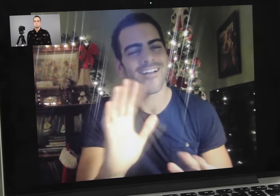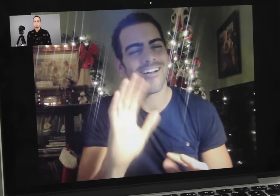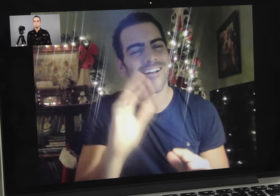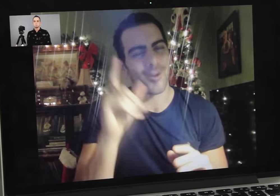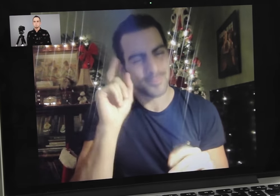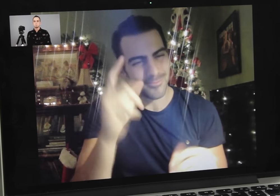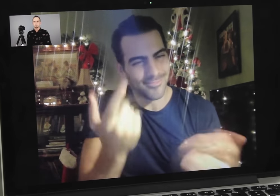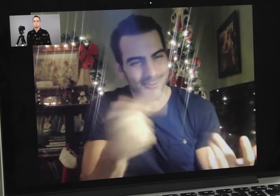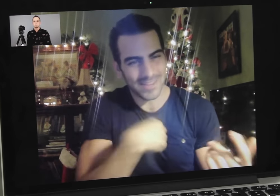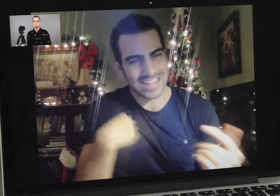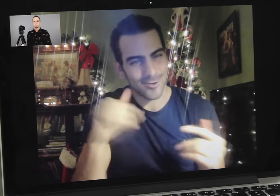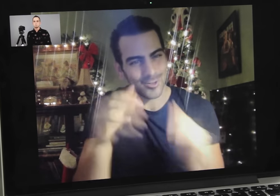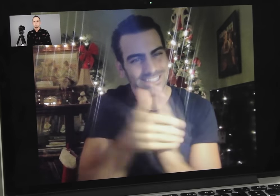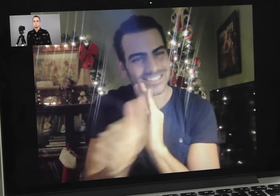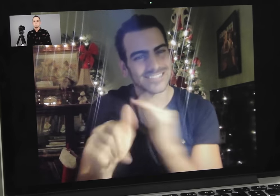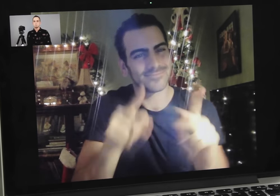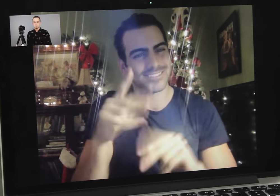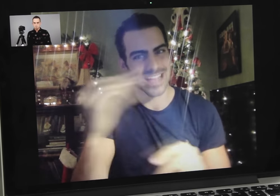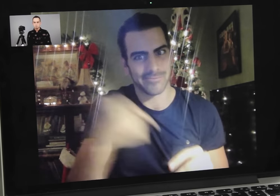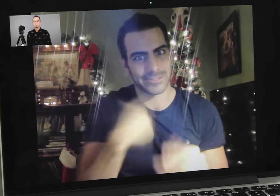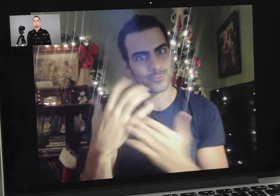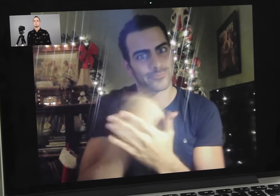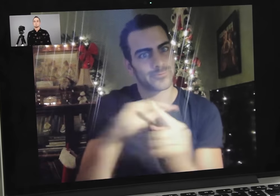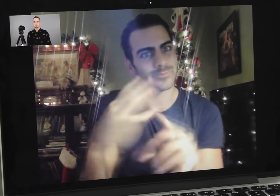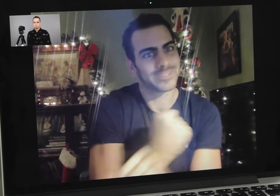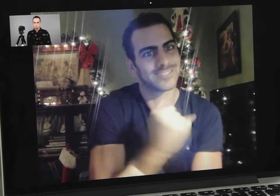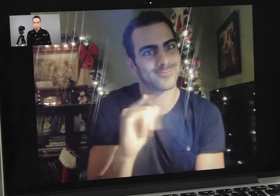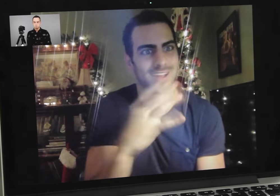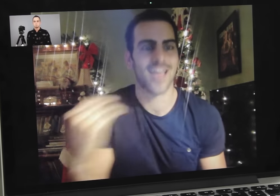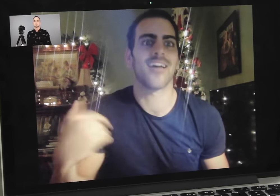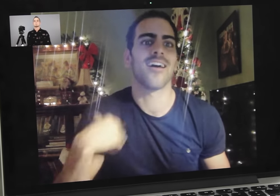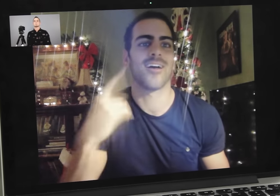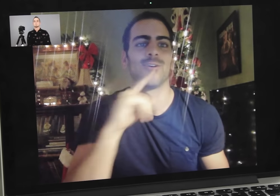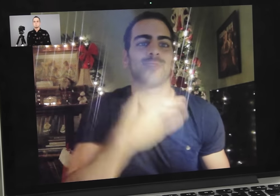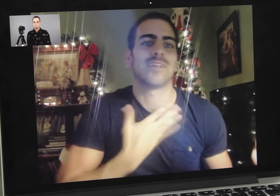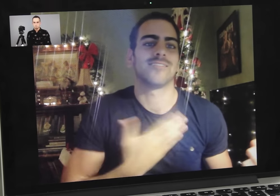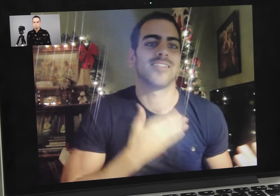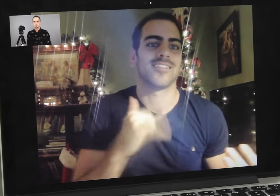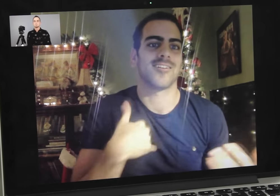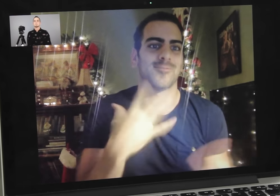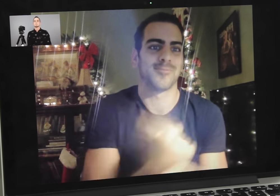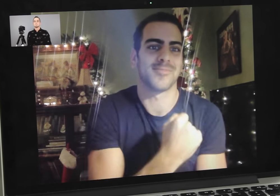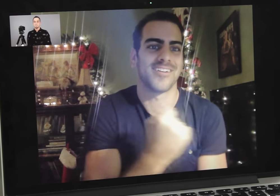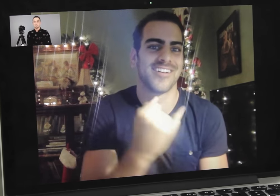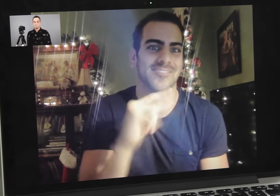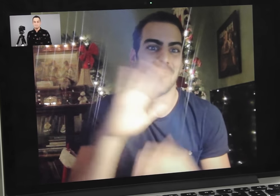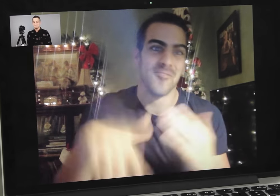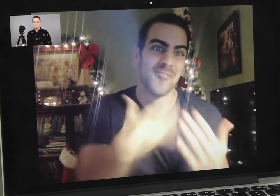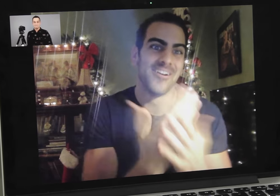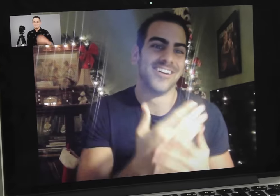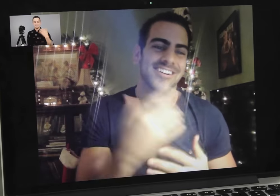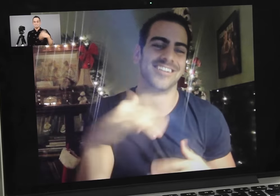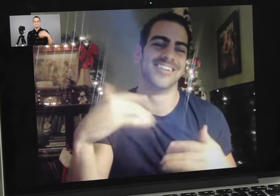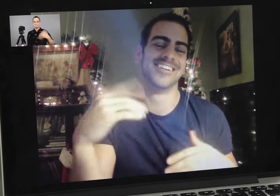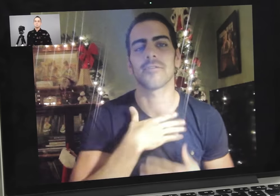But we’re skilled people and we deserve to win. And I’m really grateful to win it all.